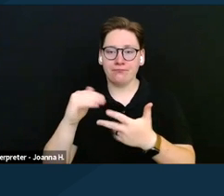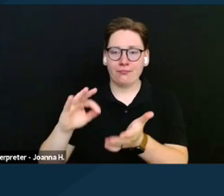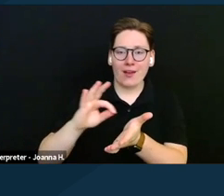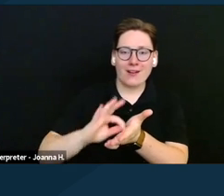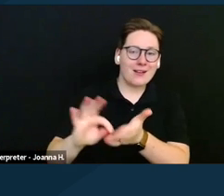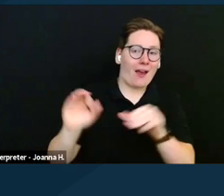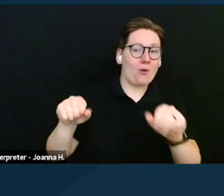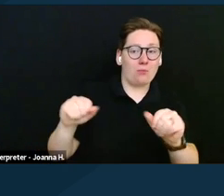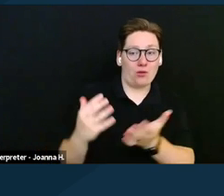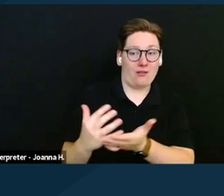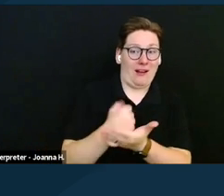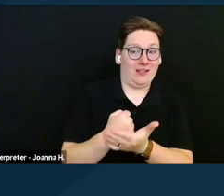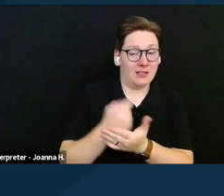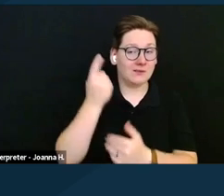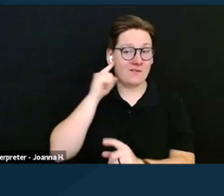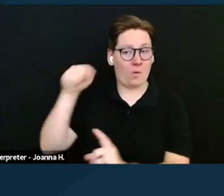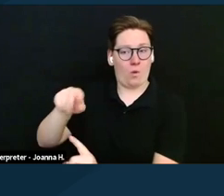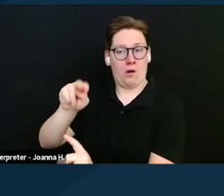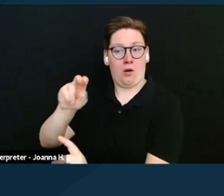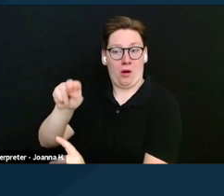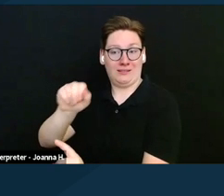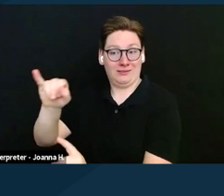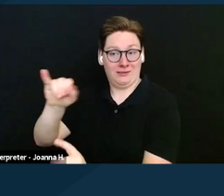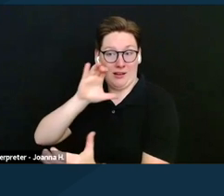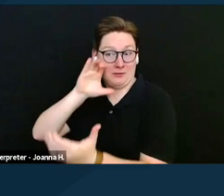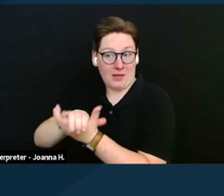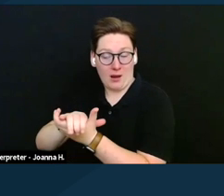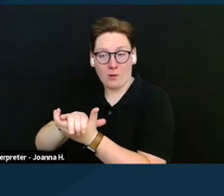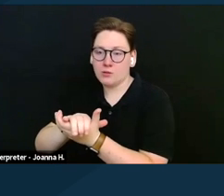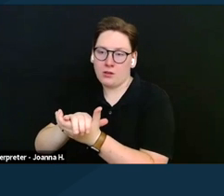are allocated to that couple asset limit of $3,000.